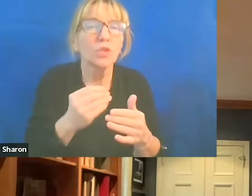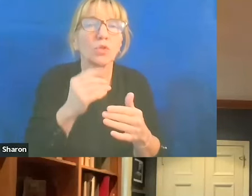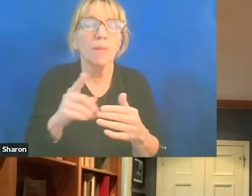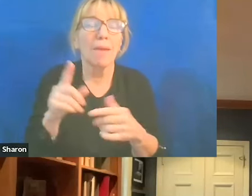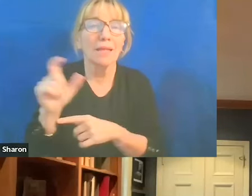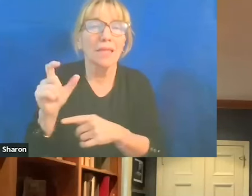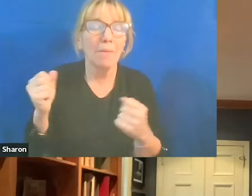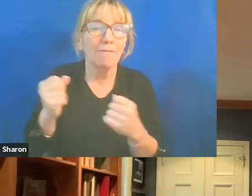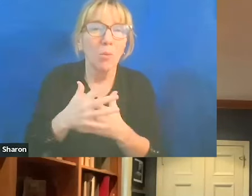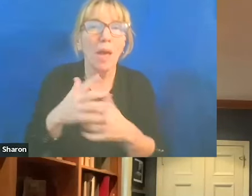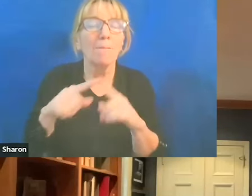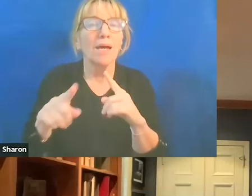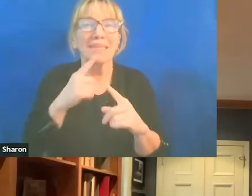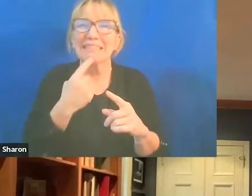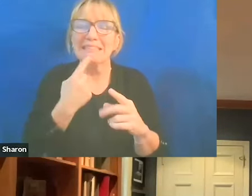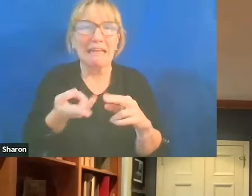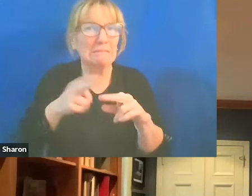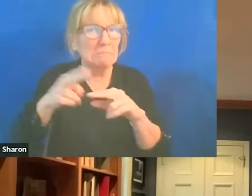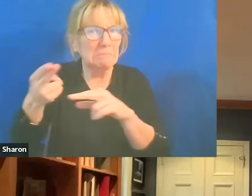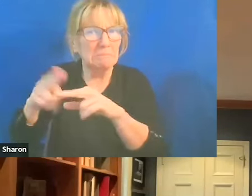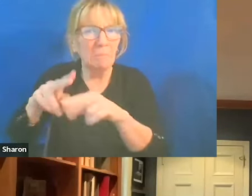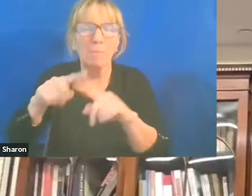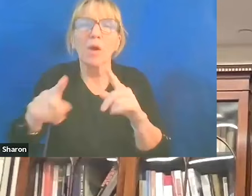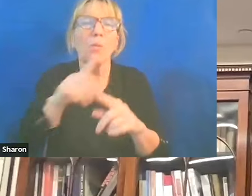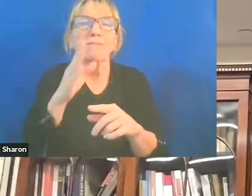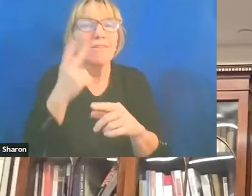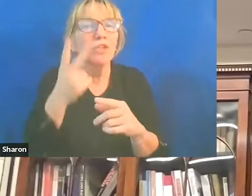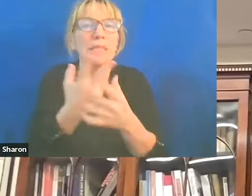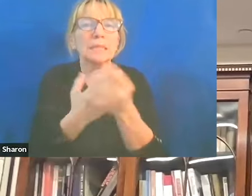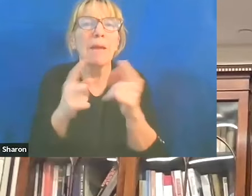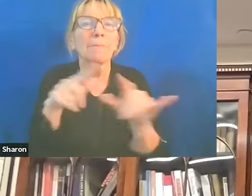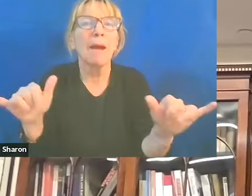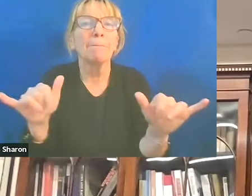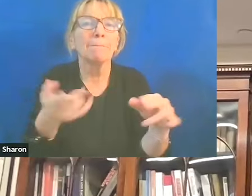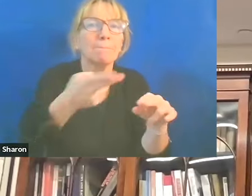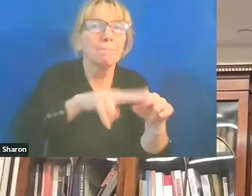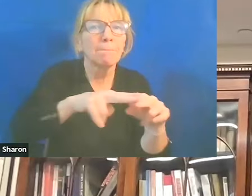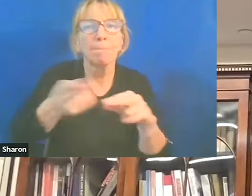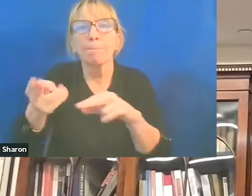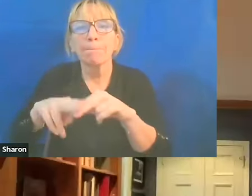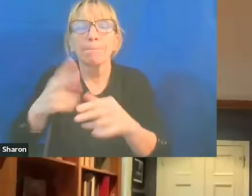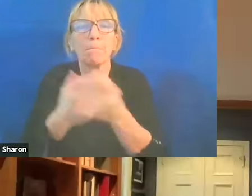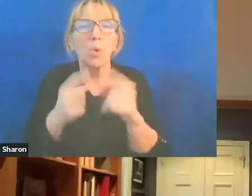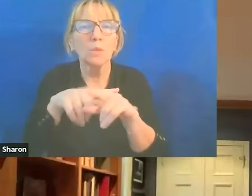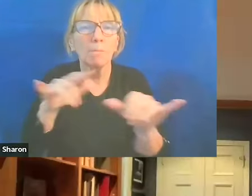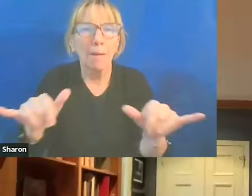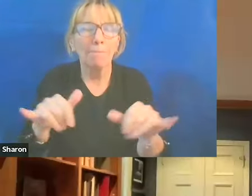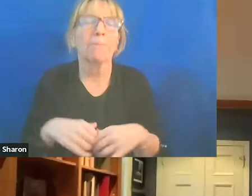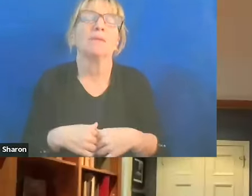But they said this is the first time you've seen them happen in tandem. Yeah. The point I wanted students to come away with is